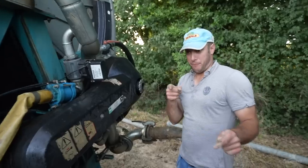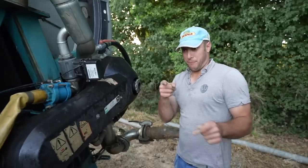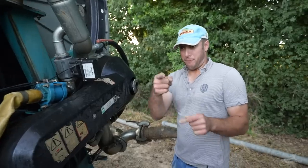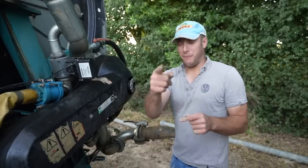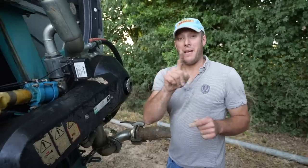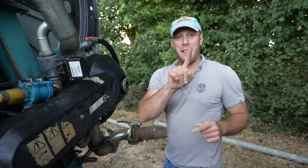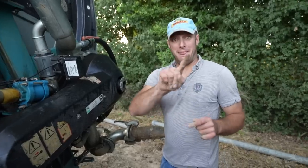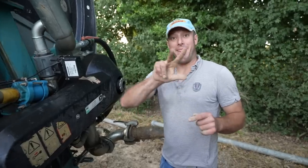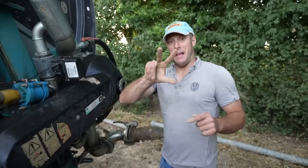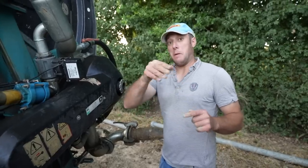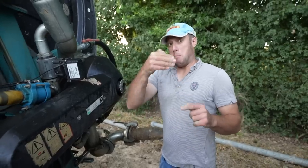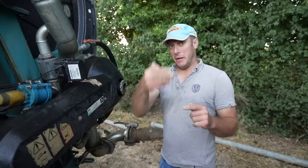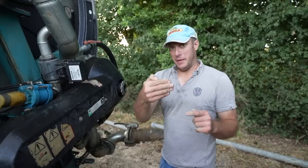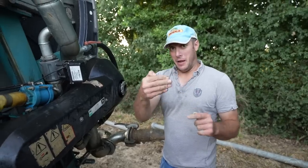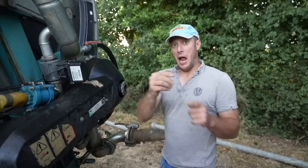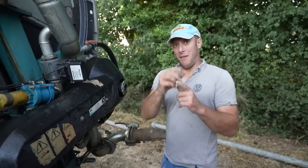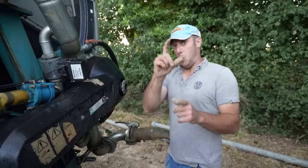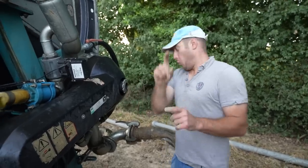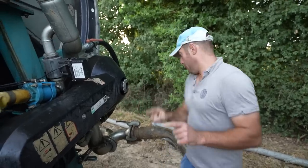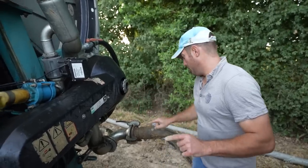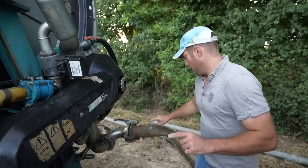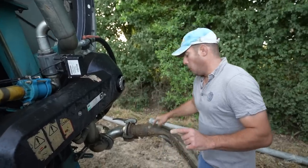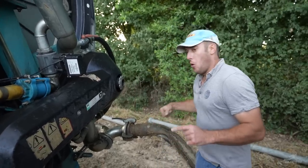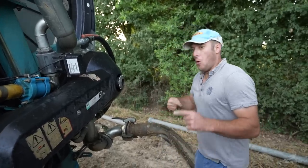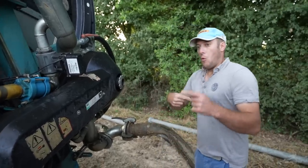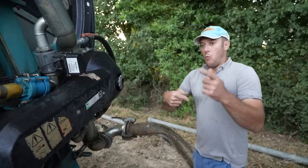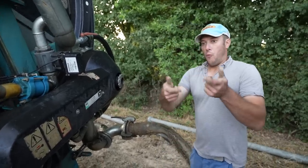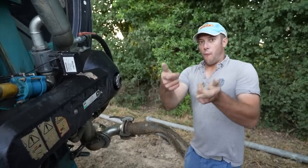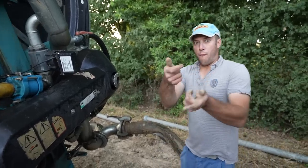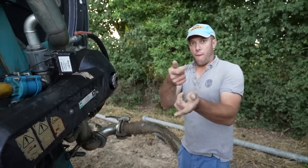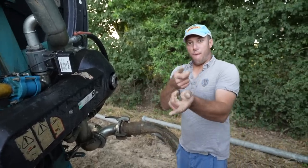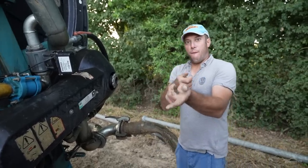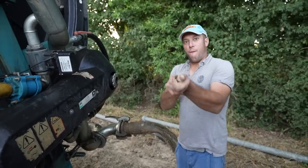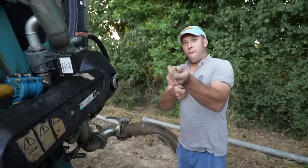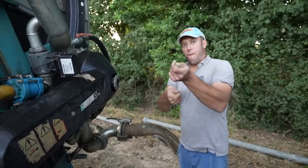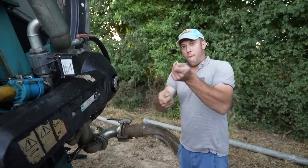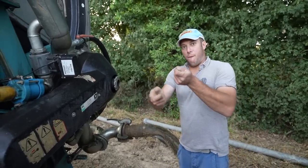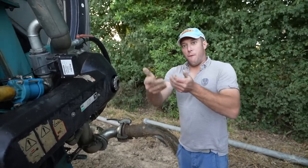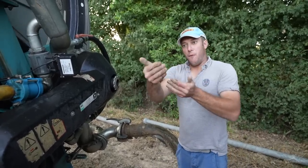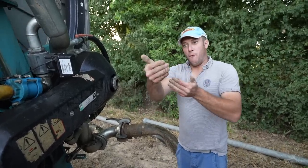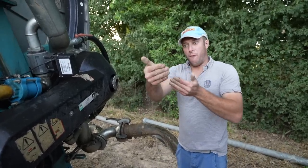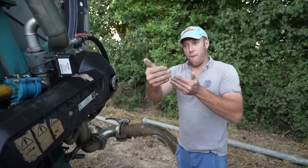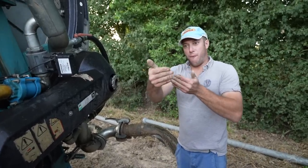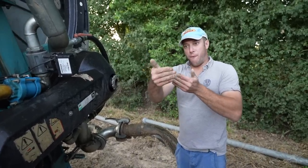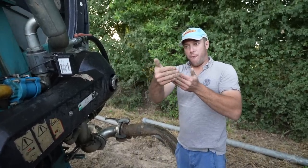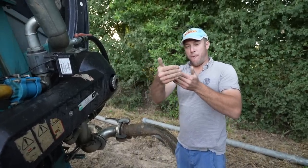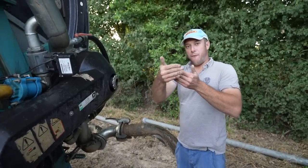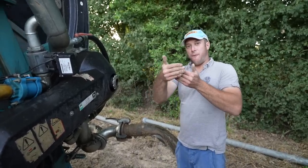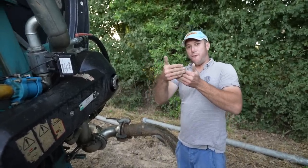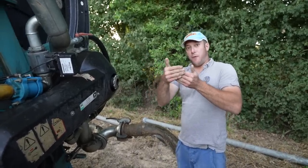We will pull them back in at 13m per hour.